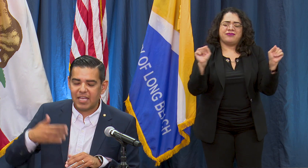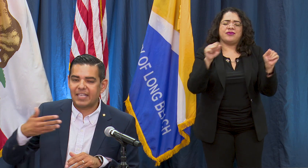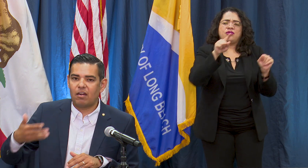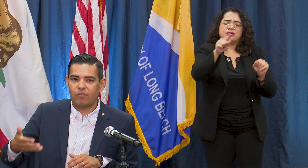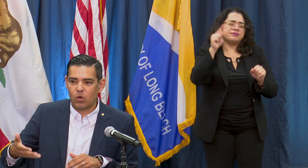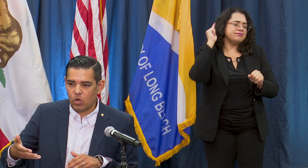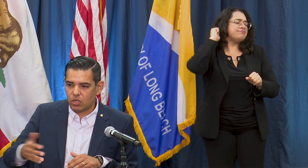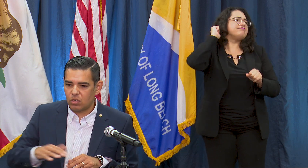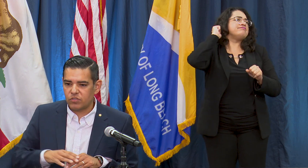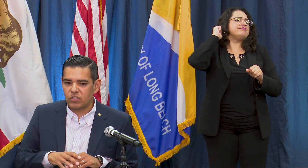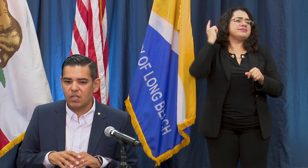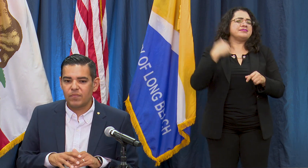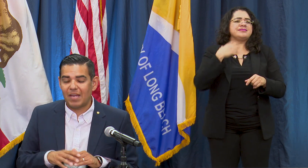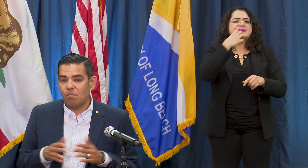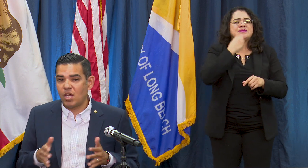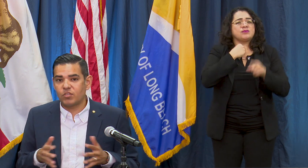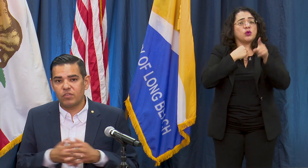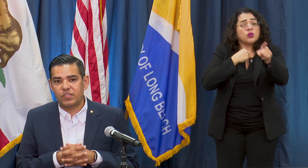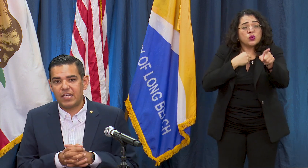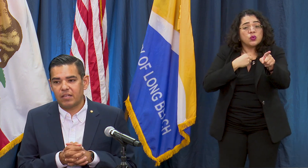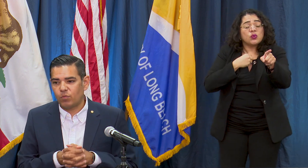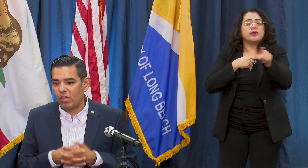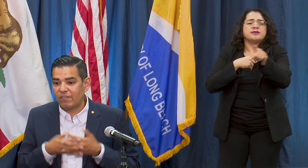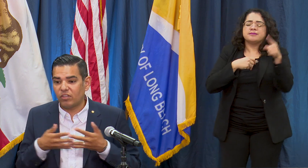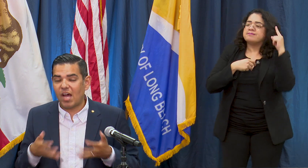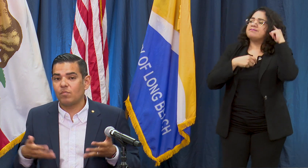take care of our workers, and monitor this data. We'll have a lot more